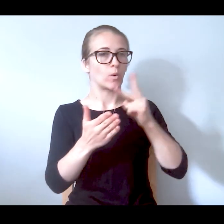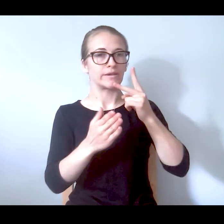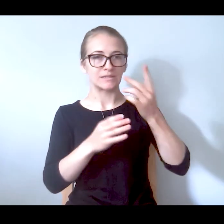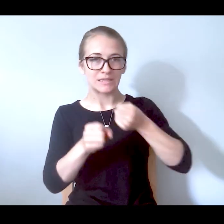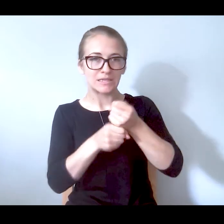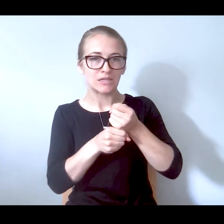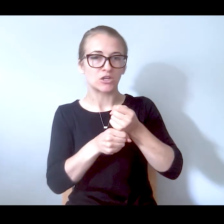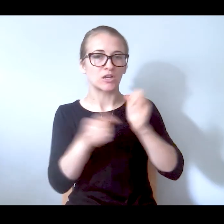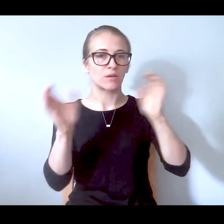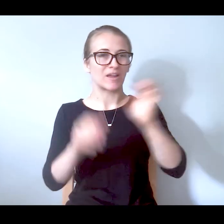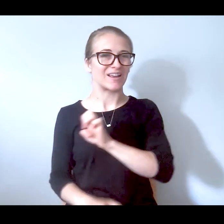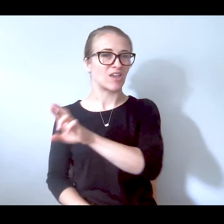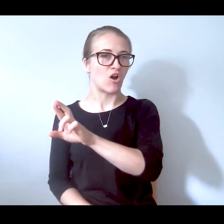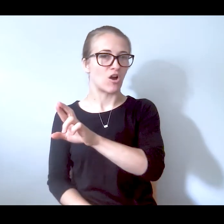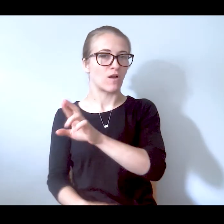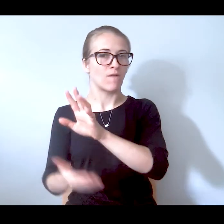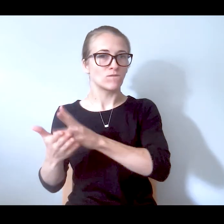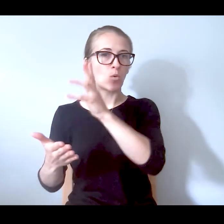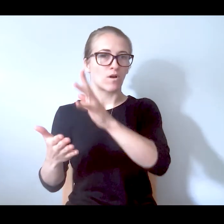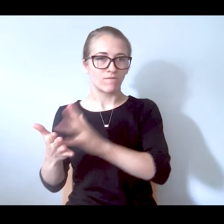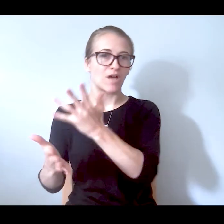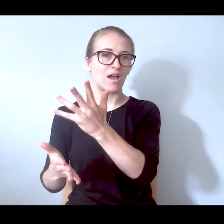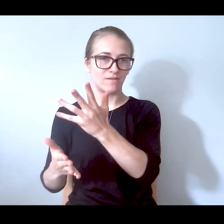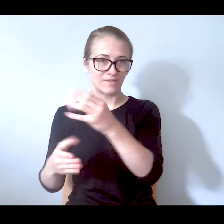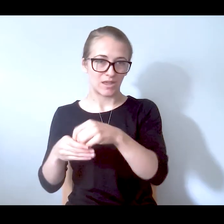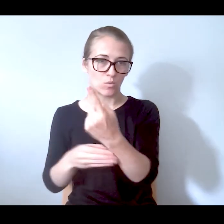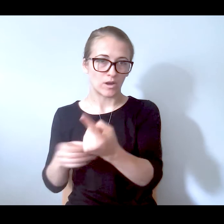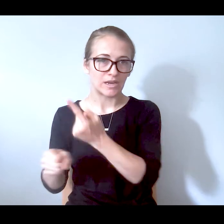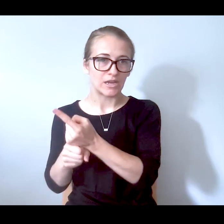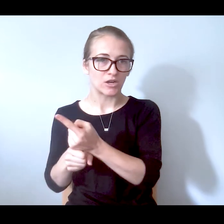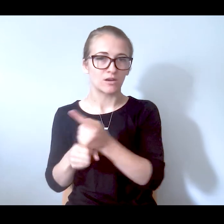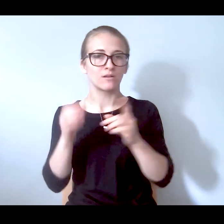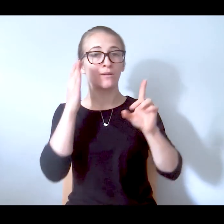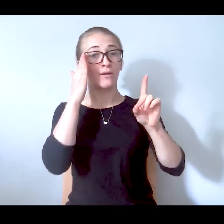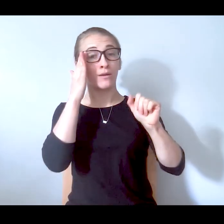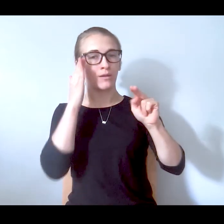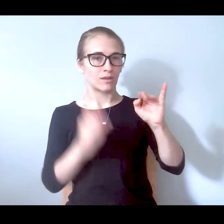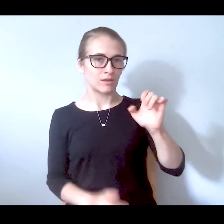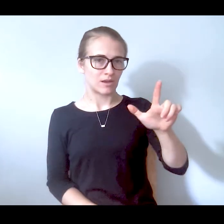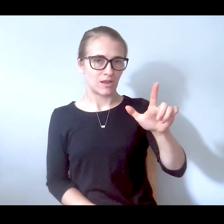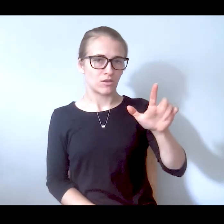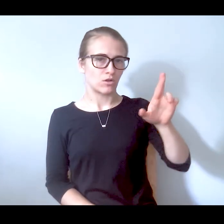to an emergency department four or five times a year. And Daniel, are respite centers